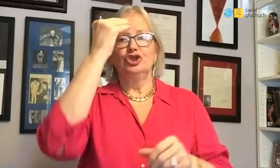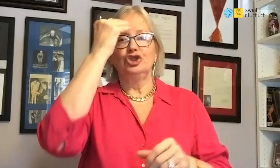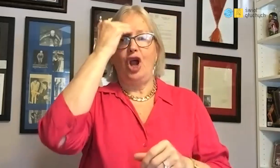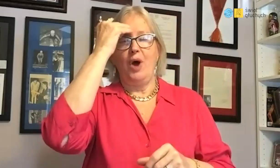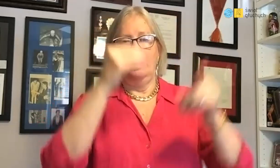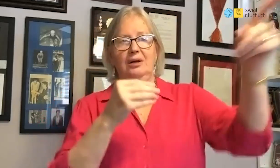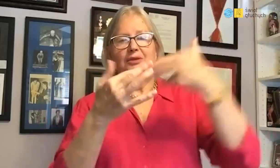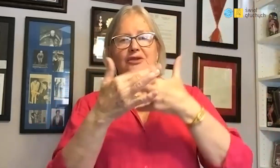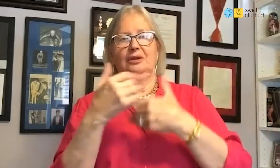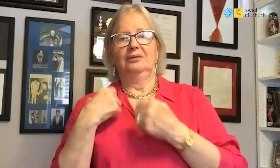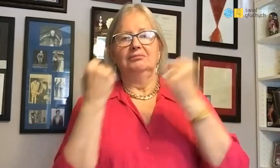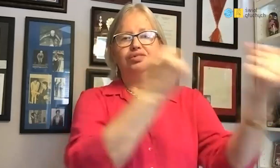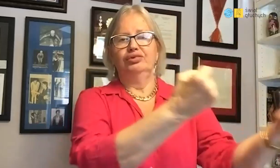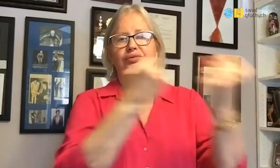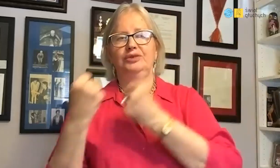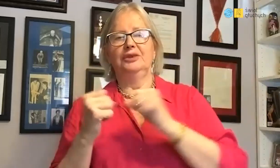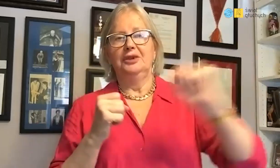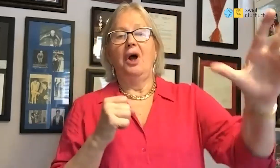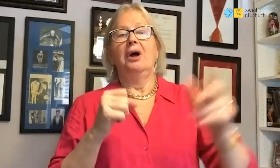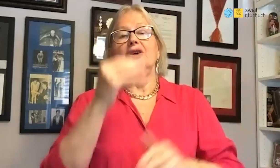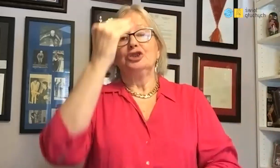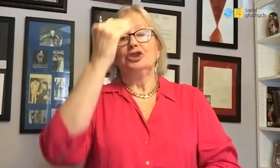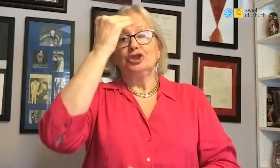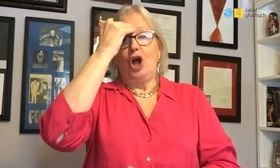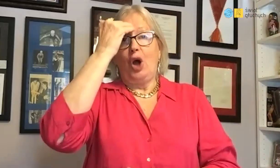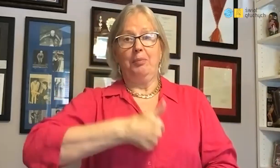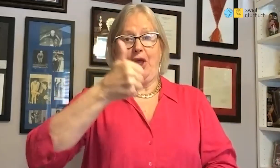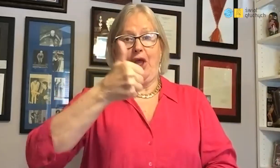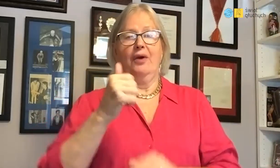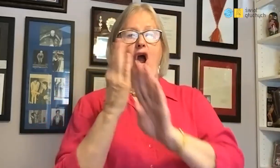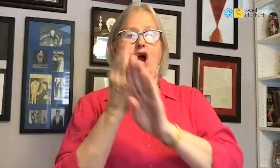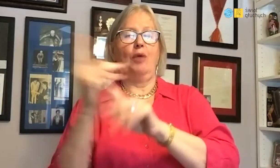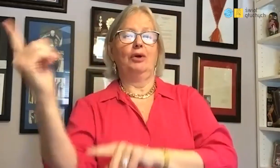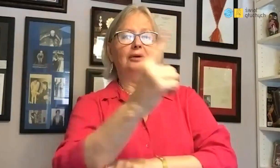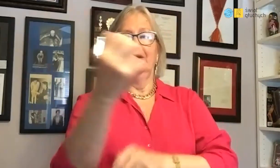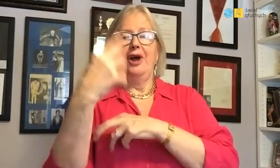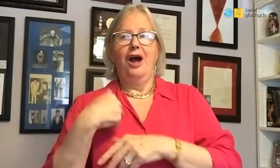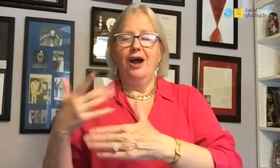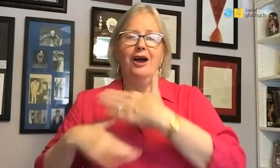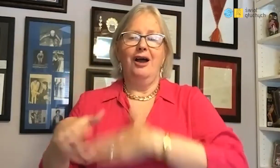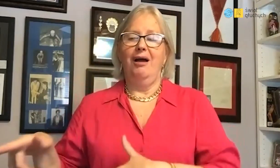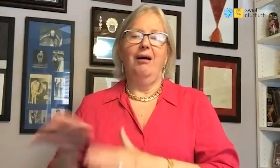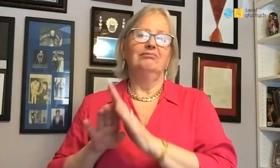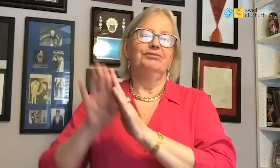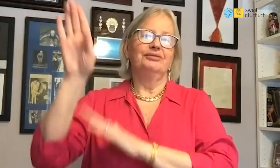we sent them to the school next door the house we took them to. When they grew up a little, to the school was taken by bus.